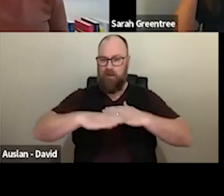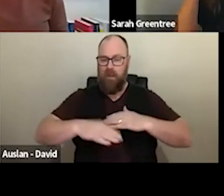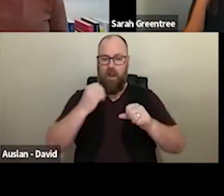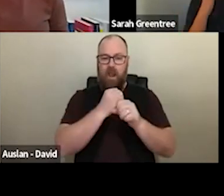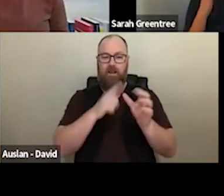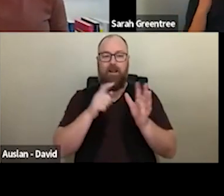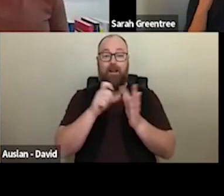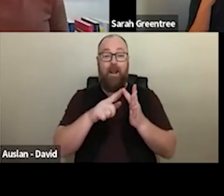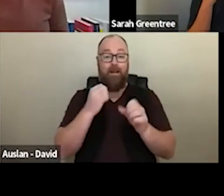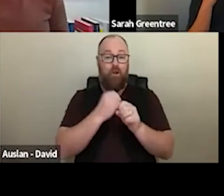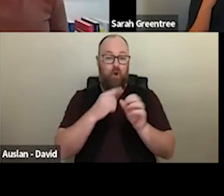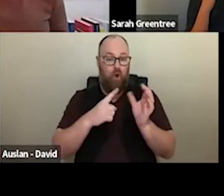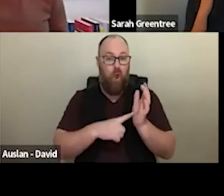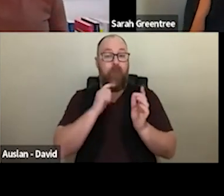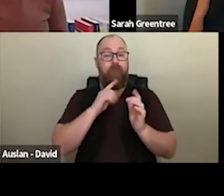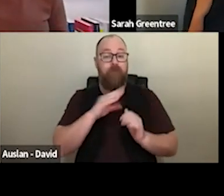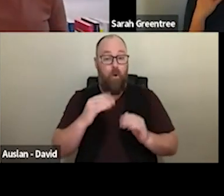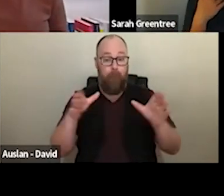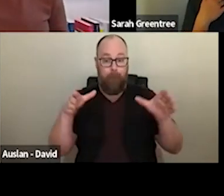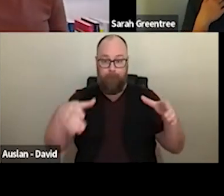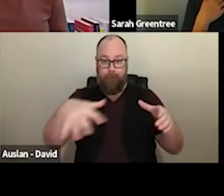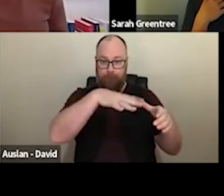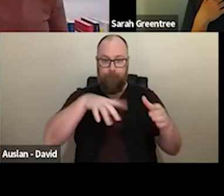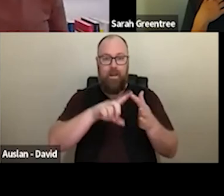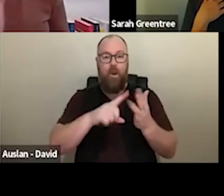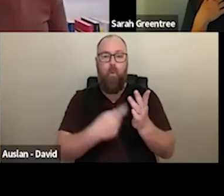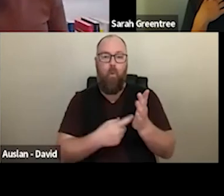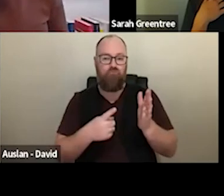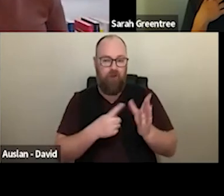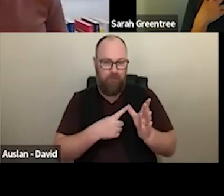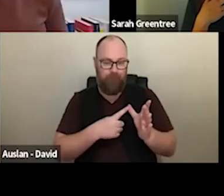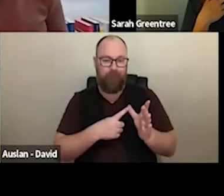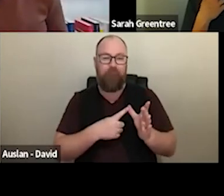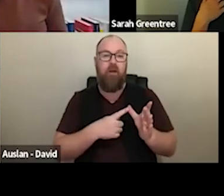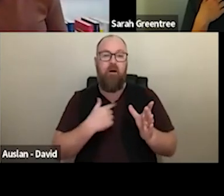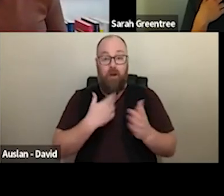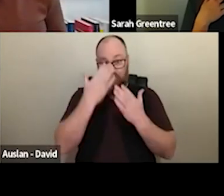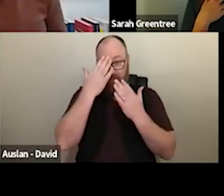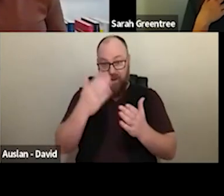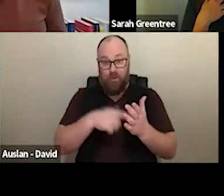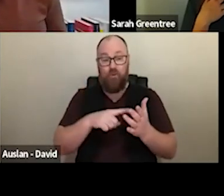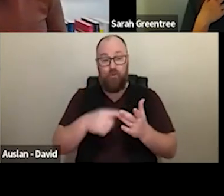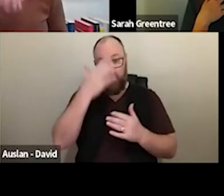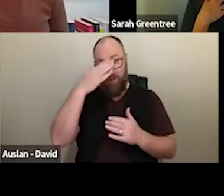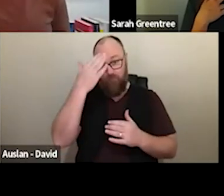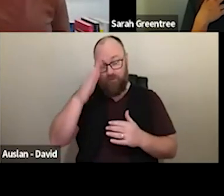I pay my respects to elders past present and emerging and I also welcome all the Gadigal lands of the people of the Eora Nation, and I